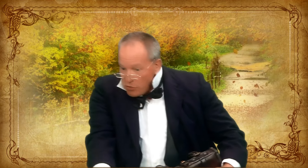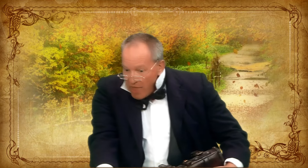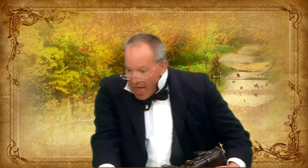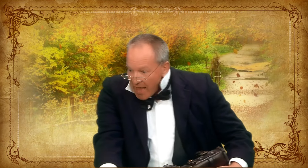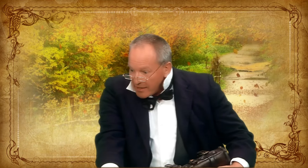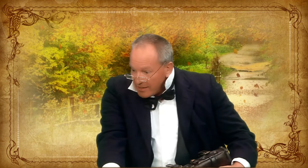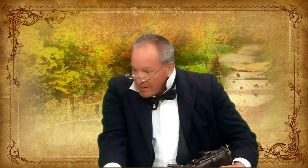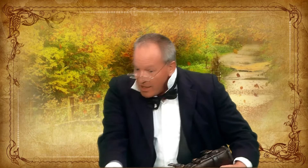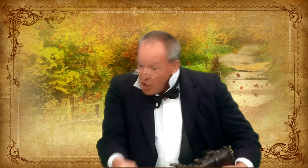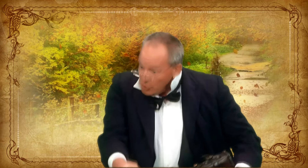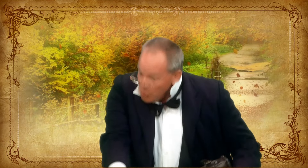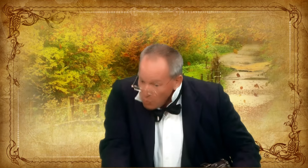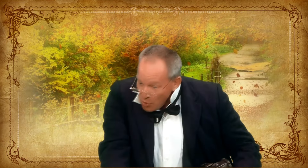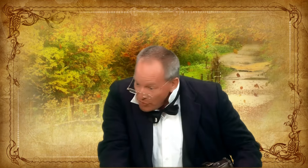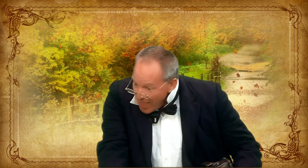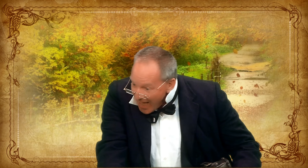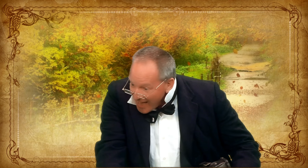You wrote that!